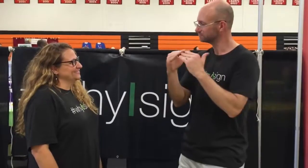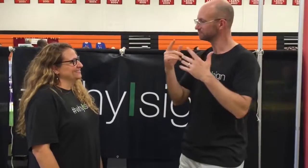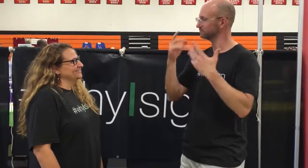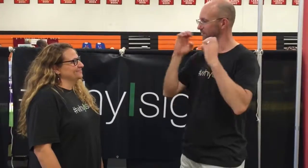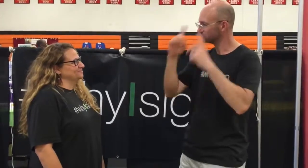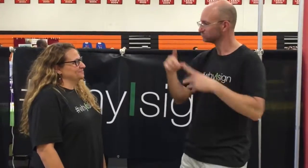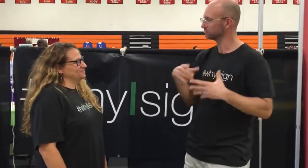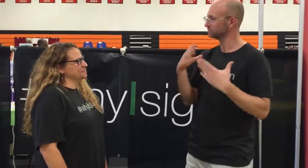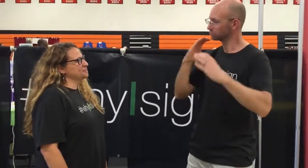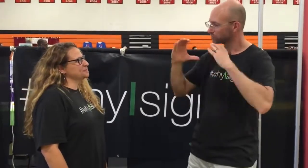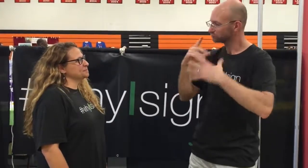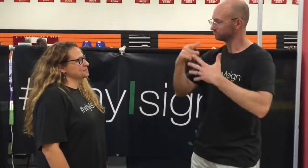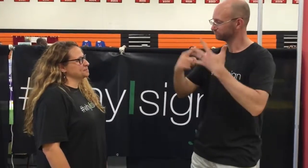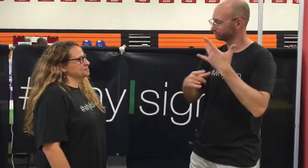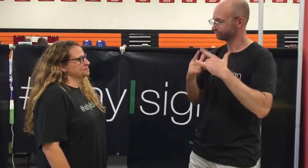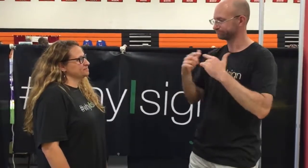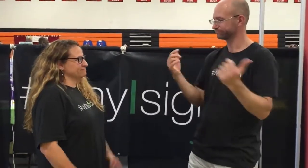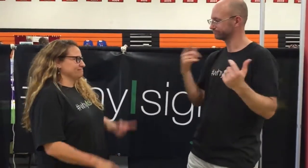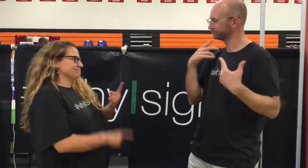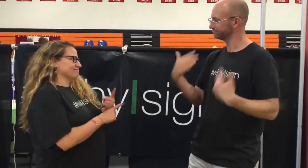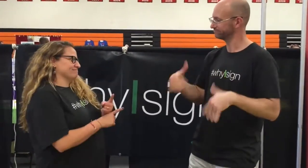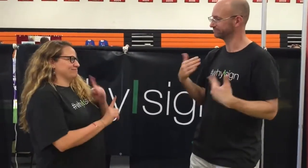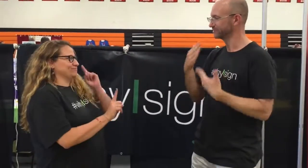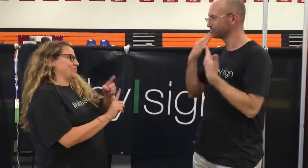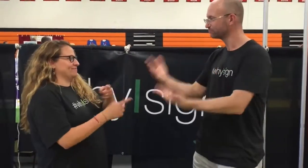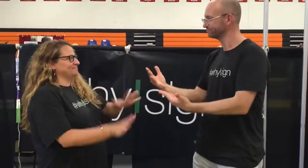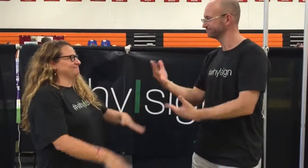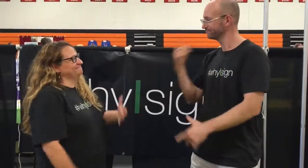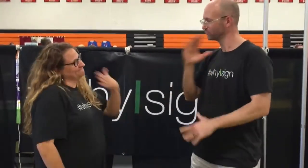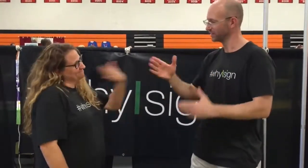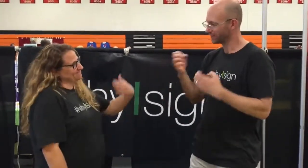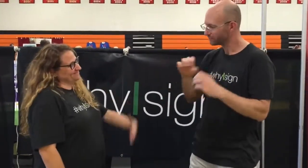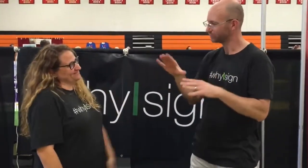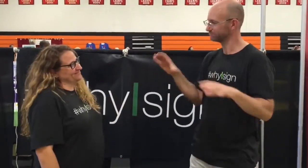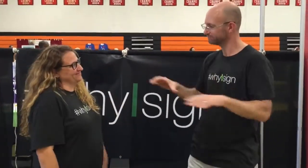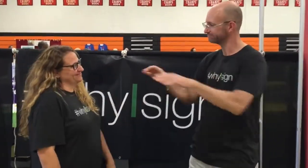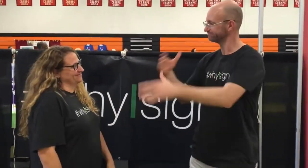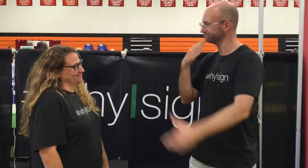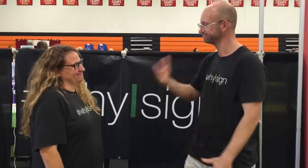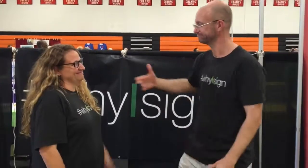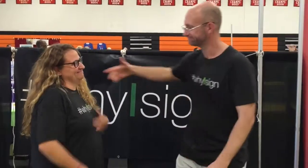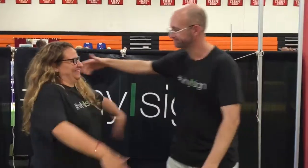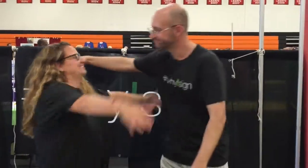Among many other things. So I really am thankful for your hard work and effort.